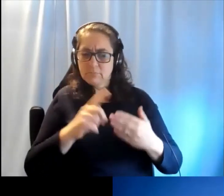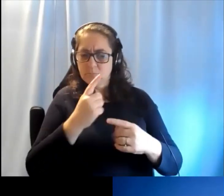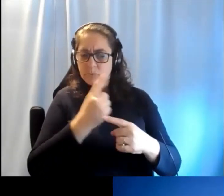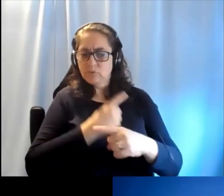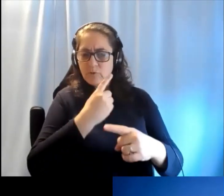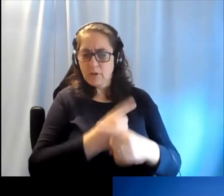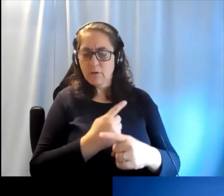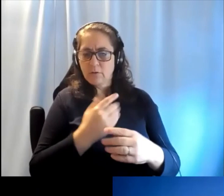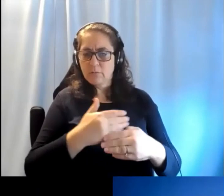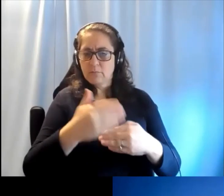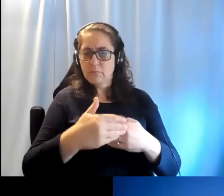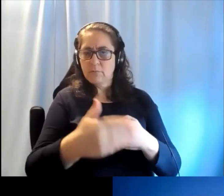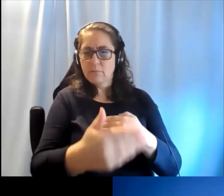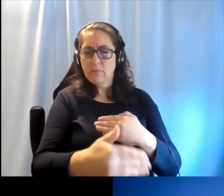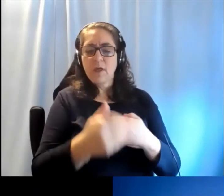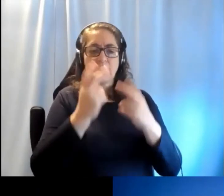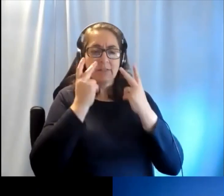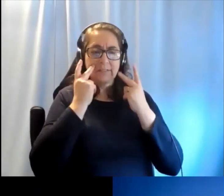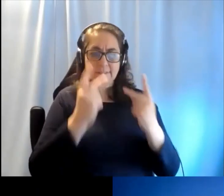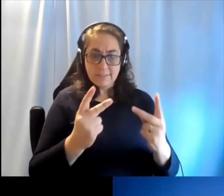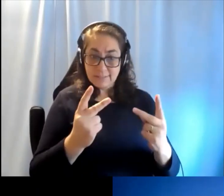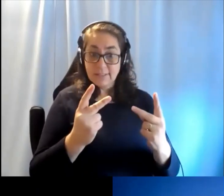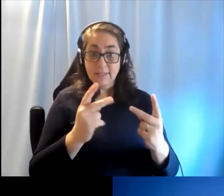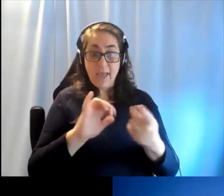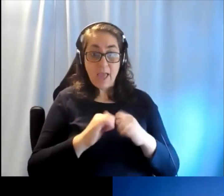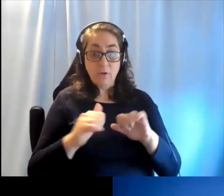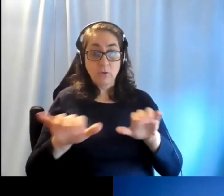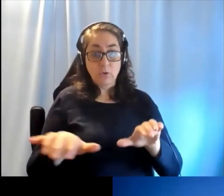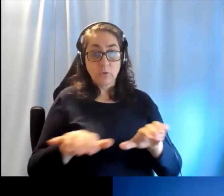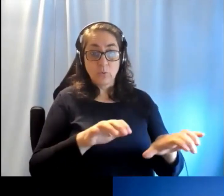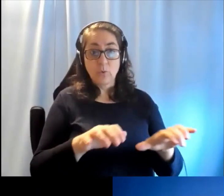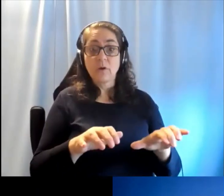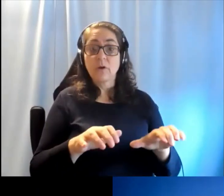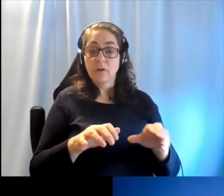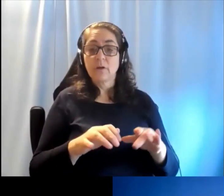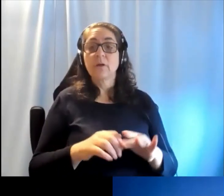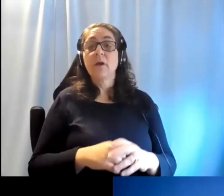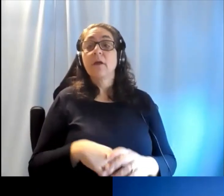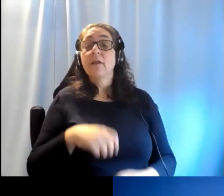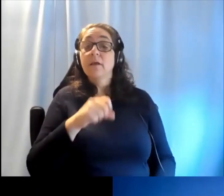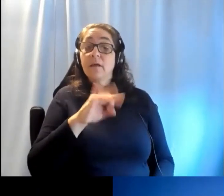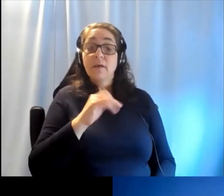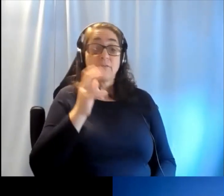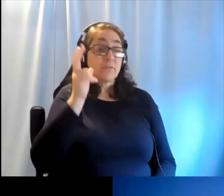Monitor it regularly so that you can see how you are doing in terms of your hearing and